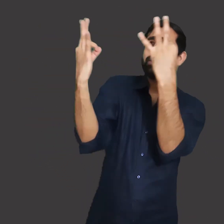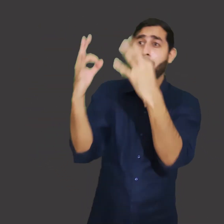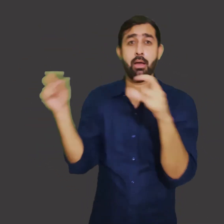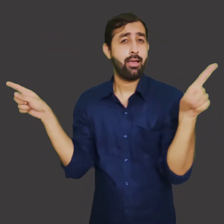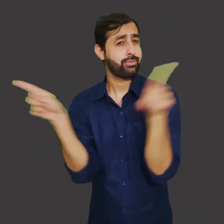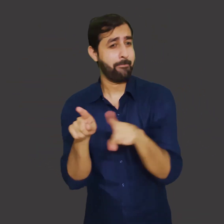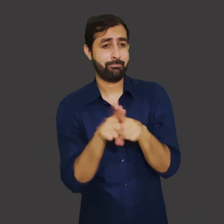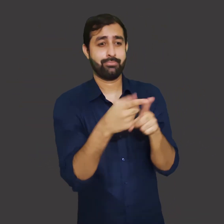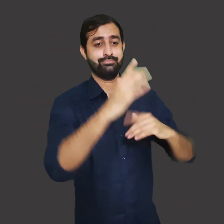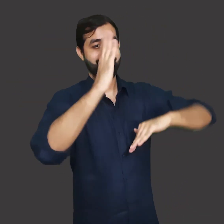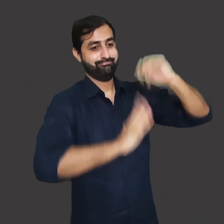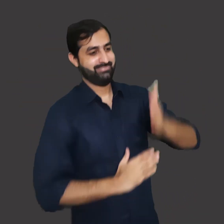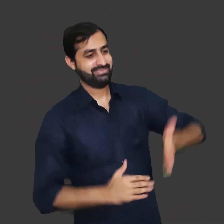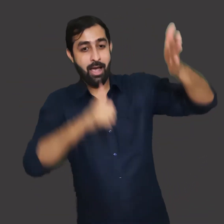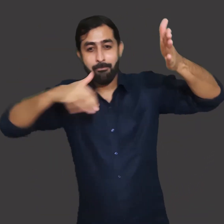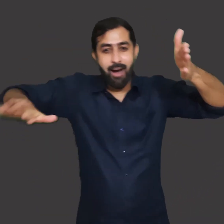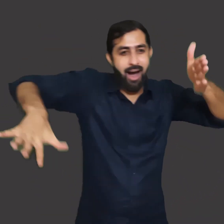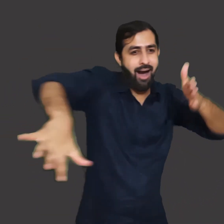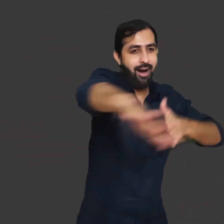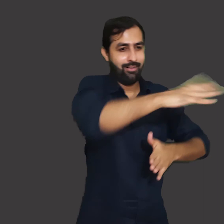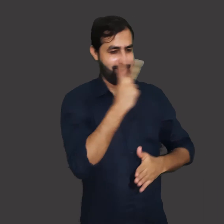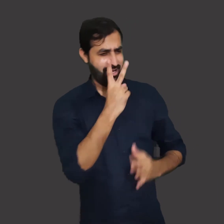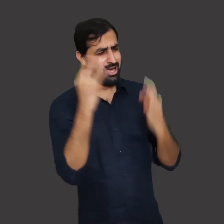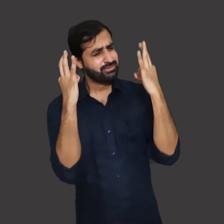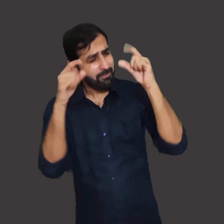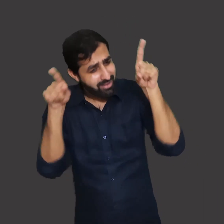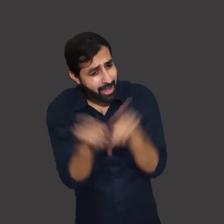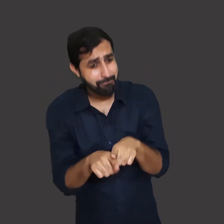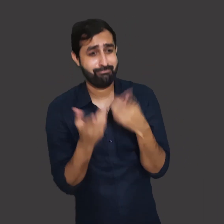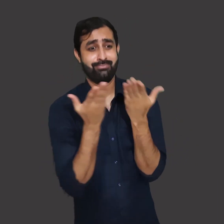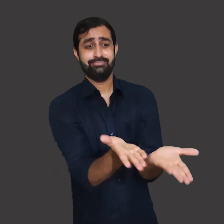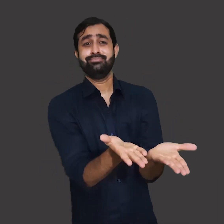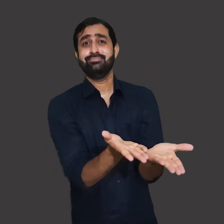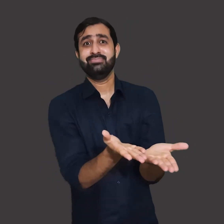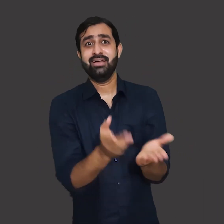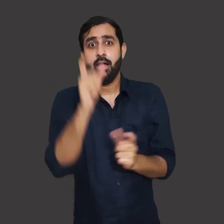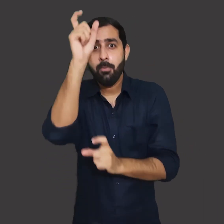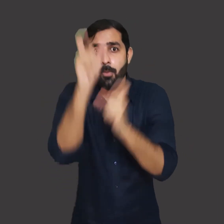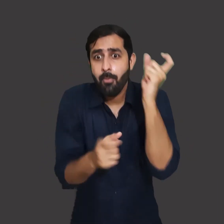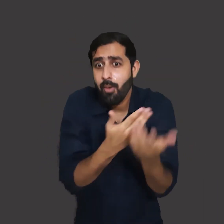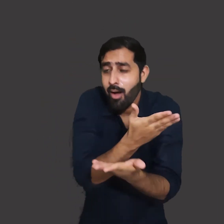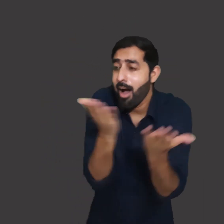that dams are the temples of Modern India. Nehru's followers